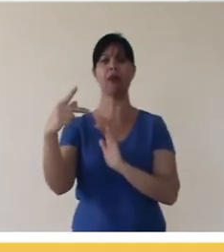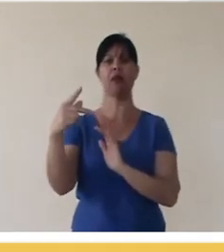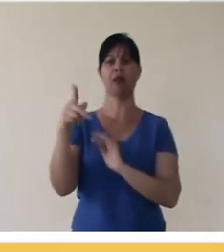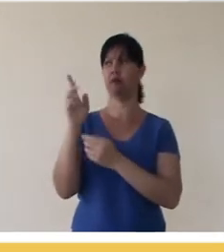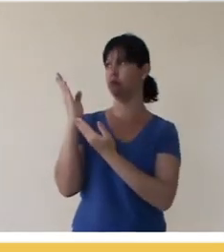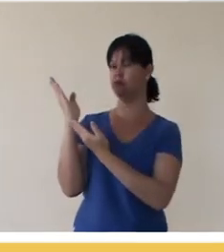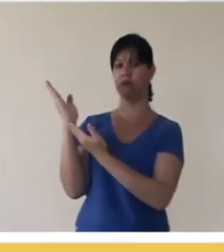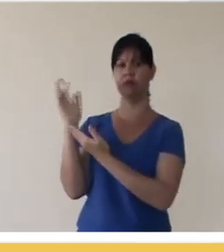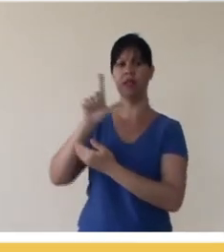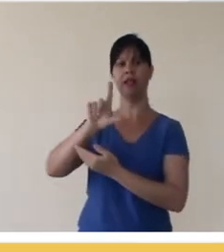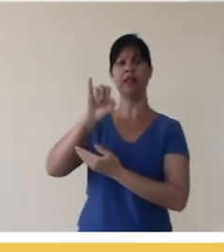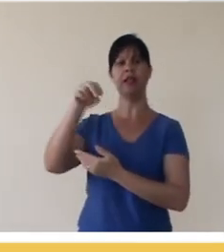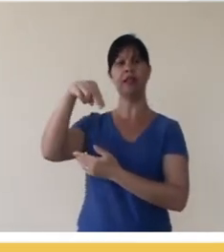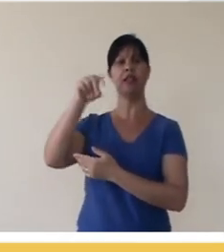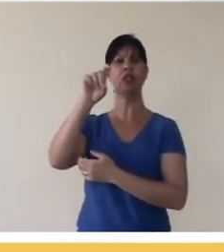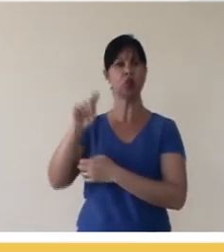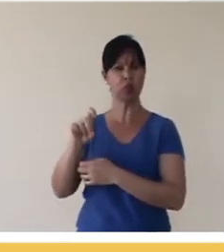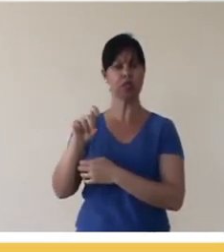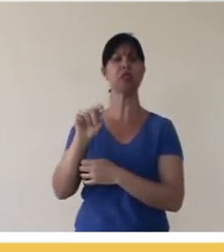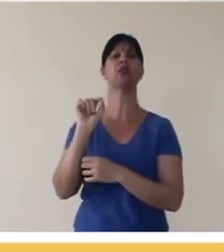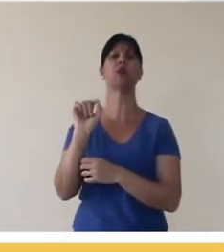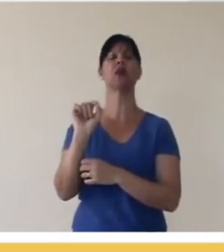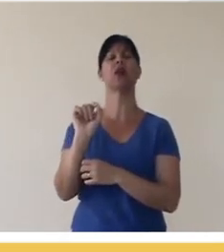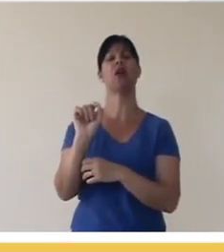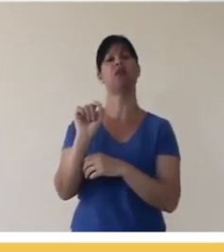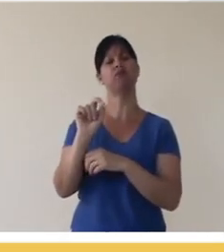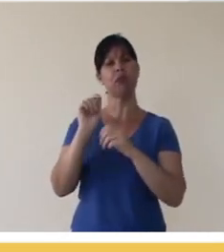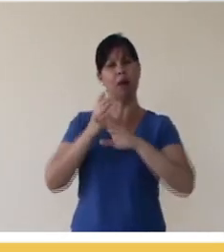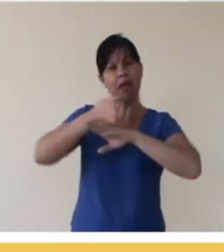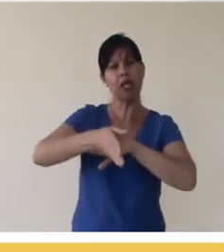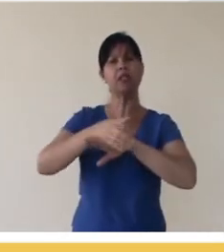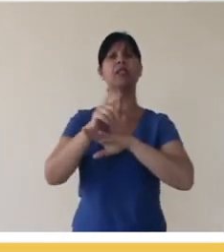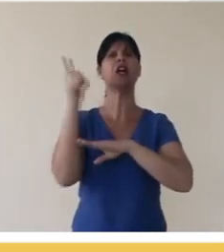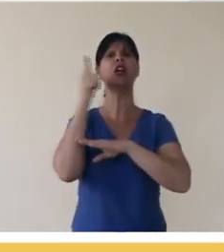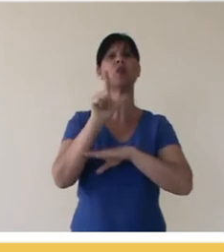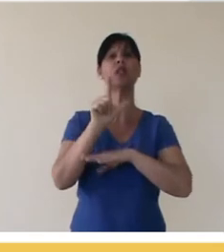Digikam, which is a program for Linux that I am using as an example, and you can enter